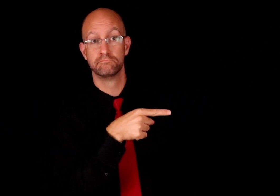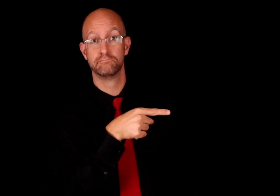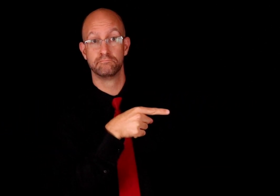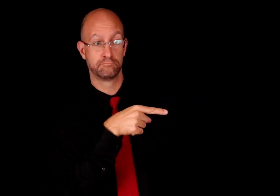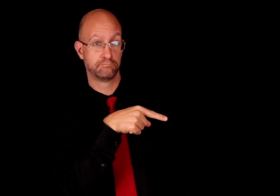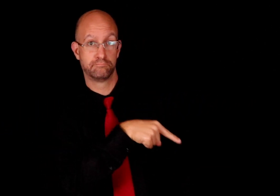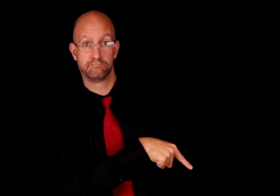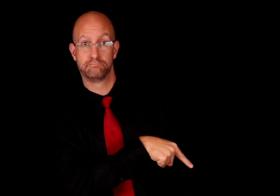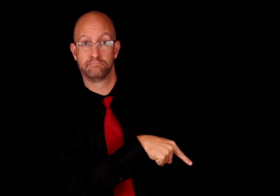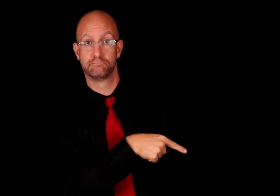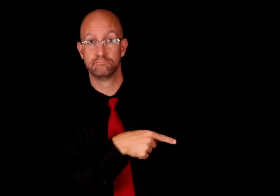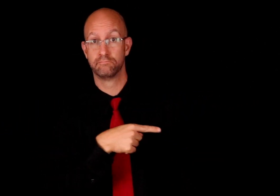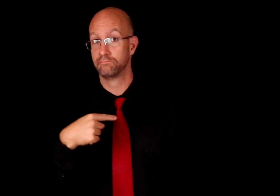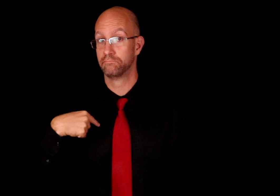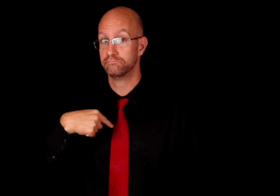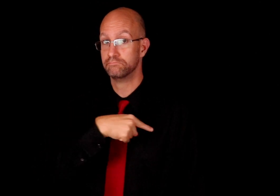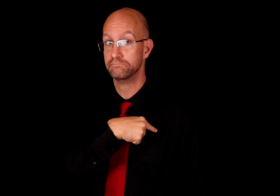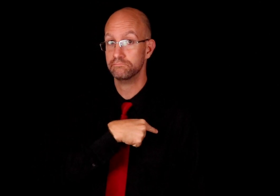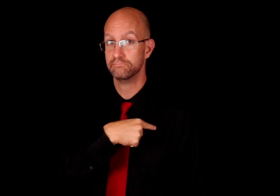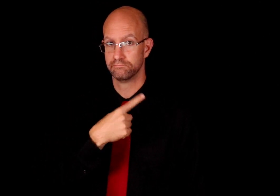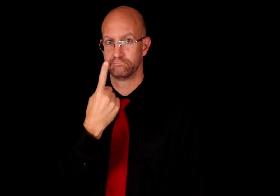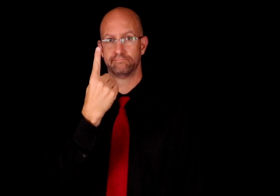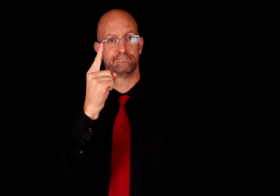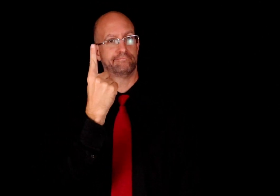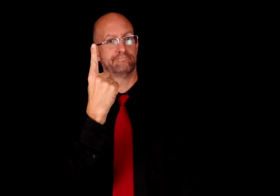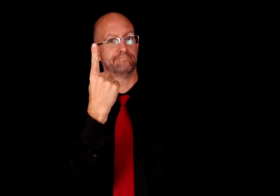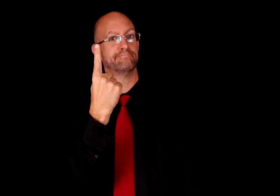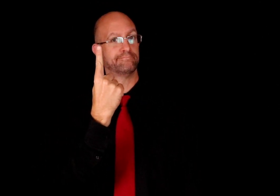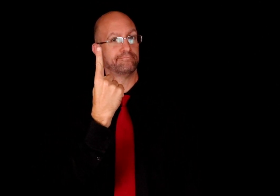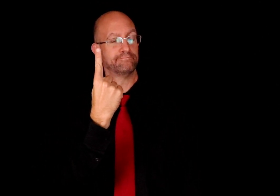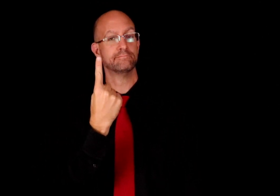IT, US You would use the 1-handshape.